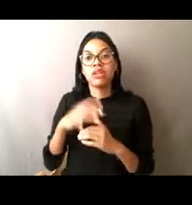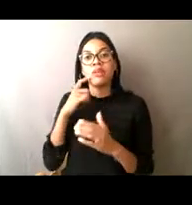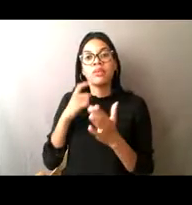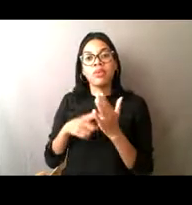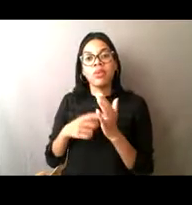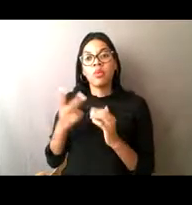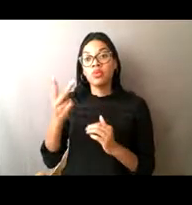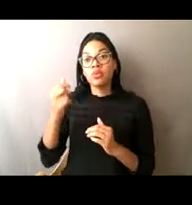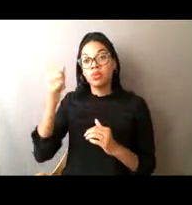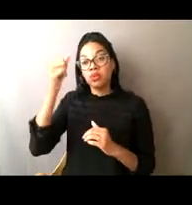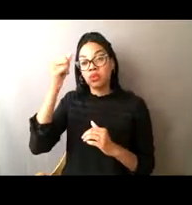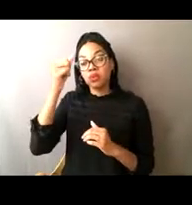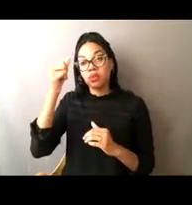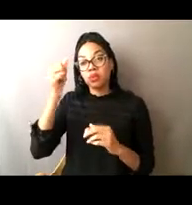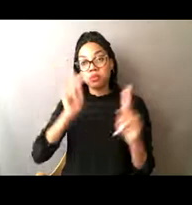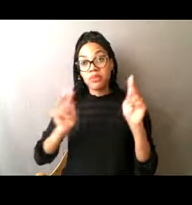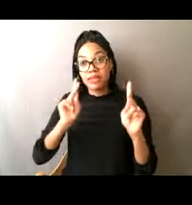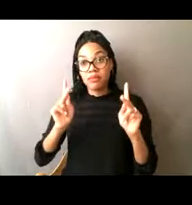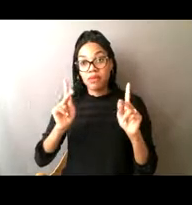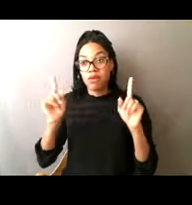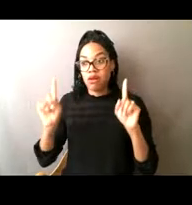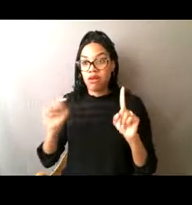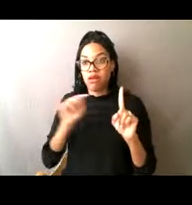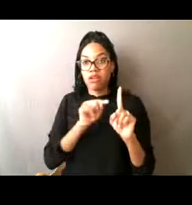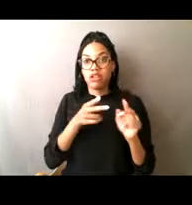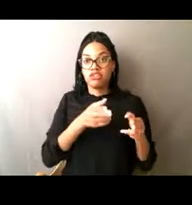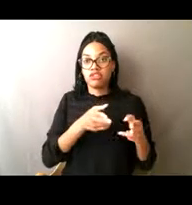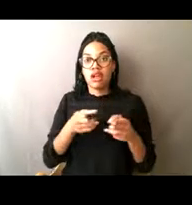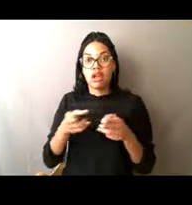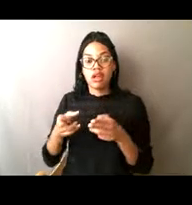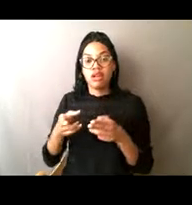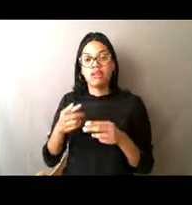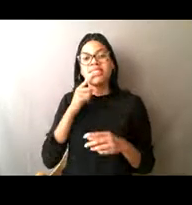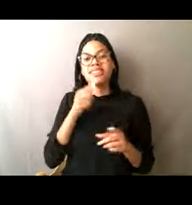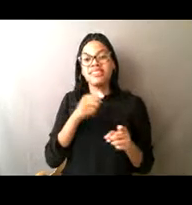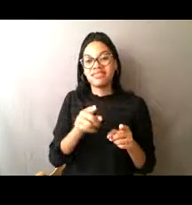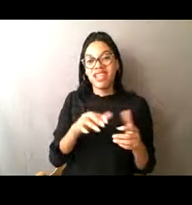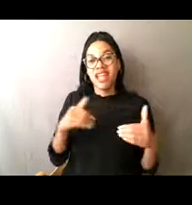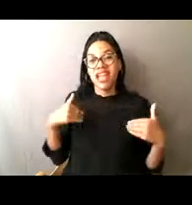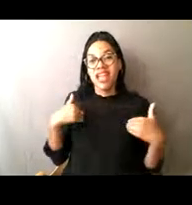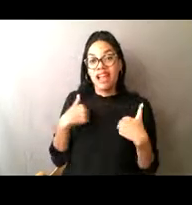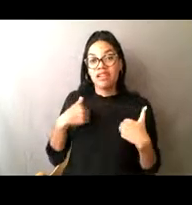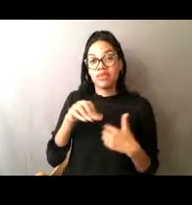because they were eating their fish, which is against the law. You can't do that in this situation.